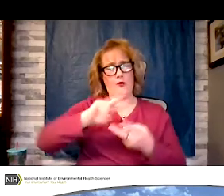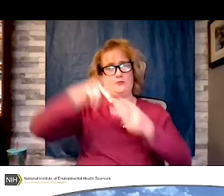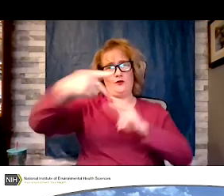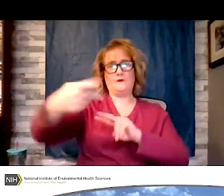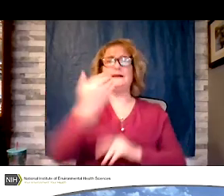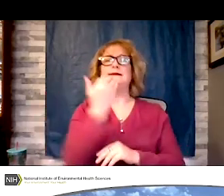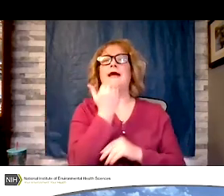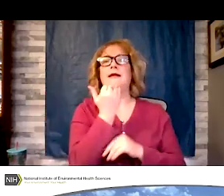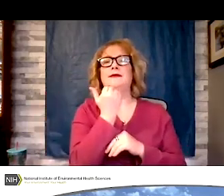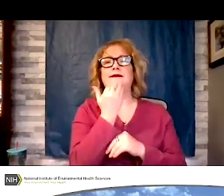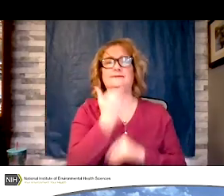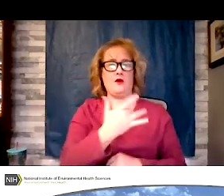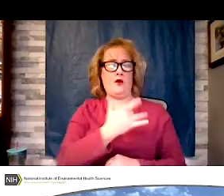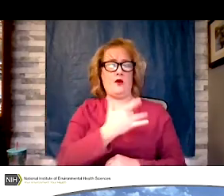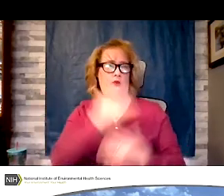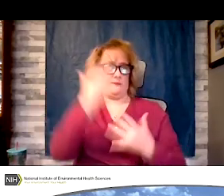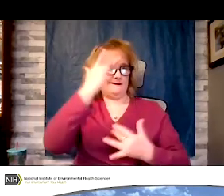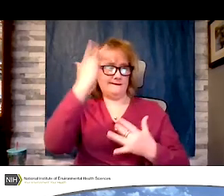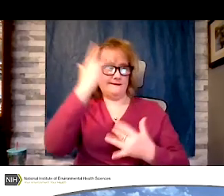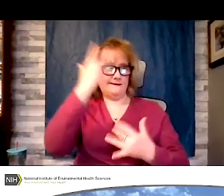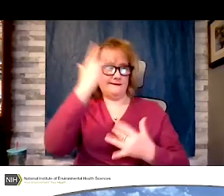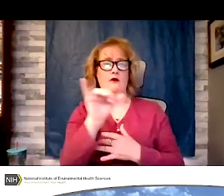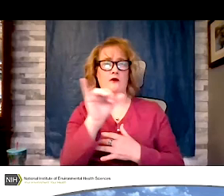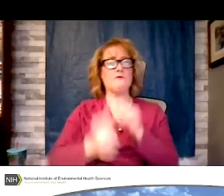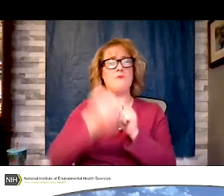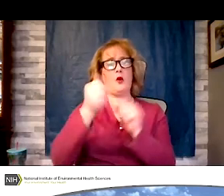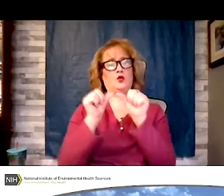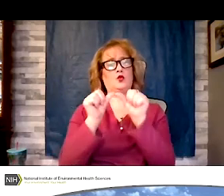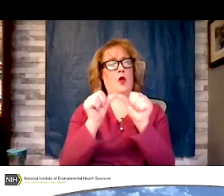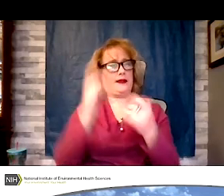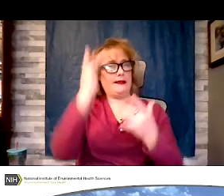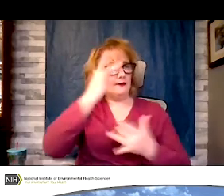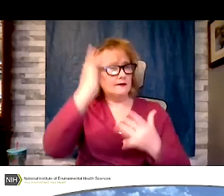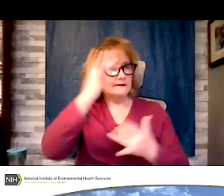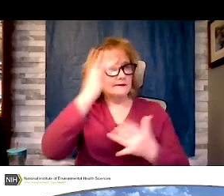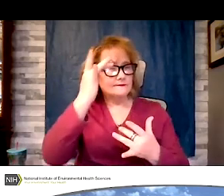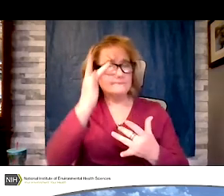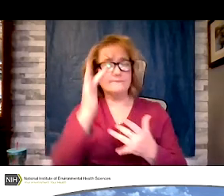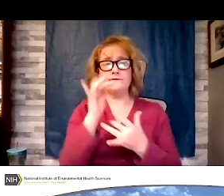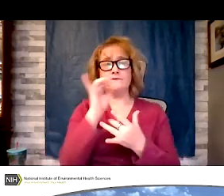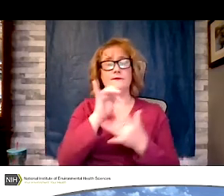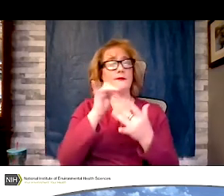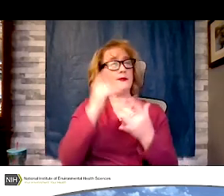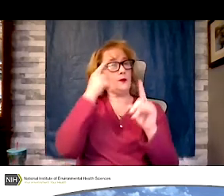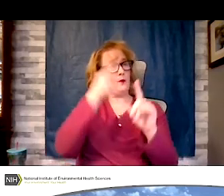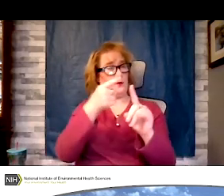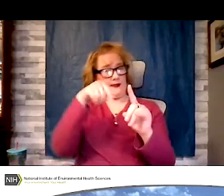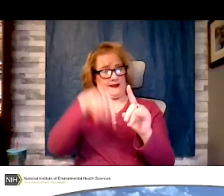most chronic illnesses. The overarching goal of this webinar is to learn if you can make